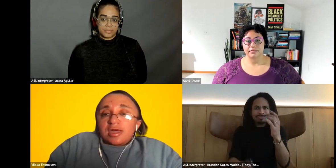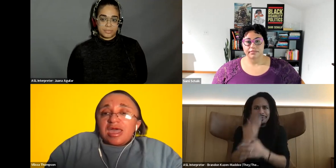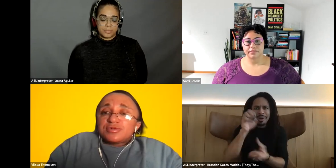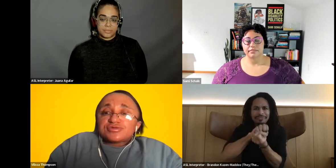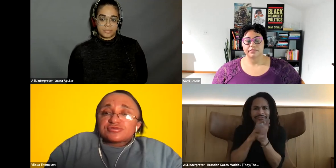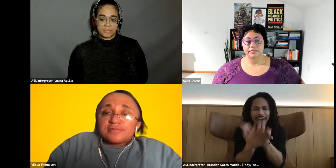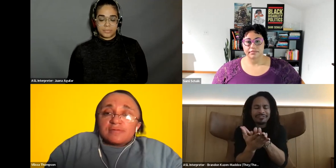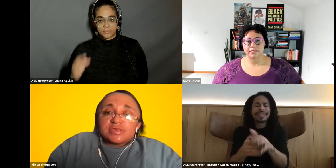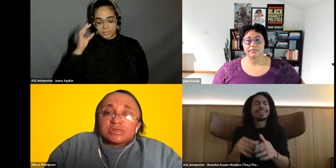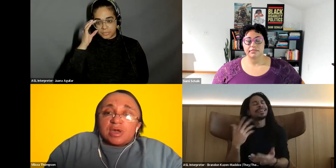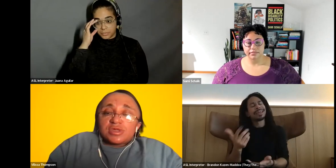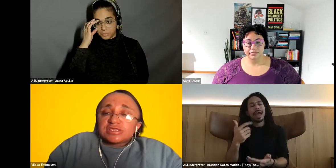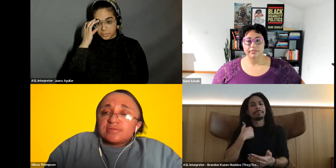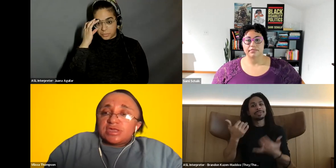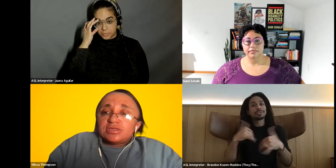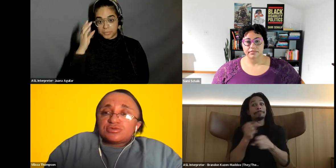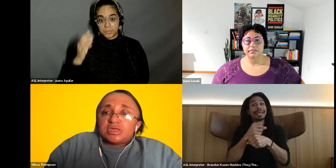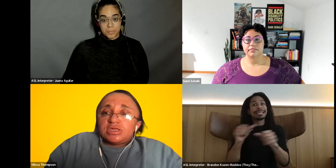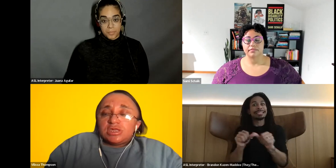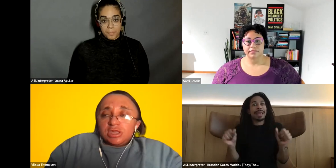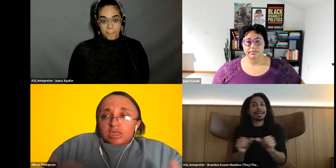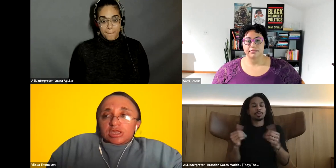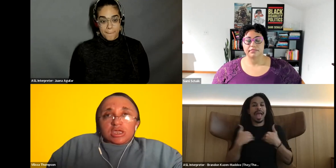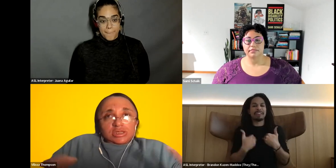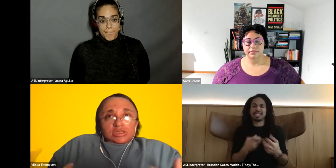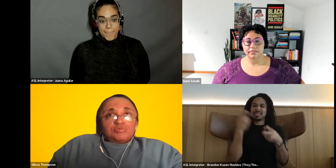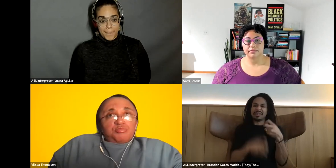Vilissa Thompson: have those tough conversations about What does it mean to be in these